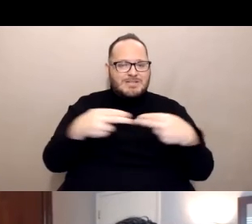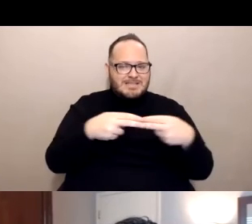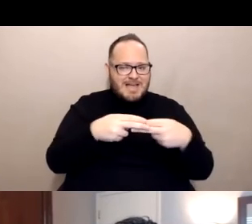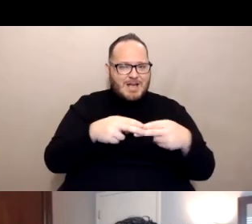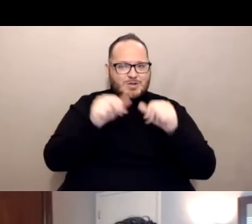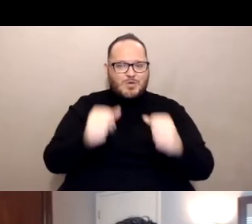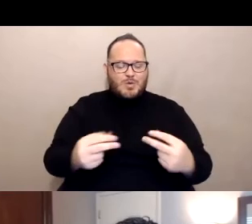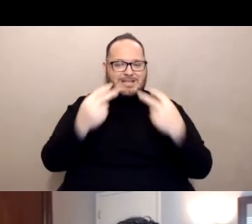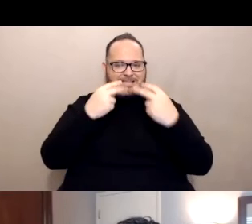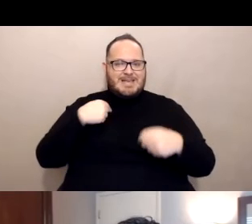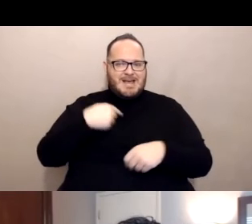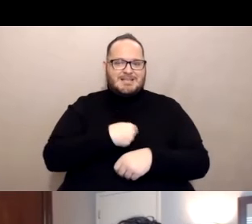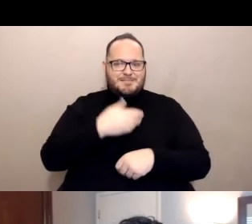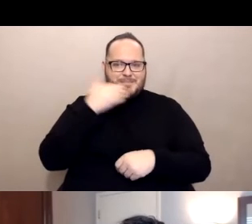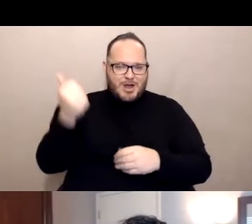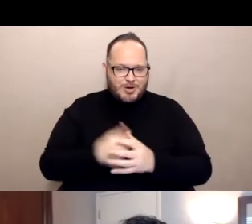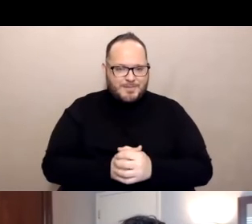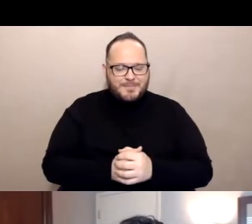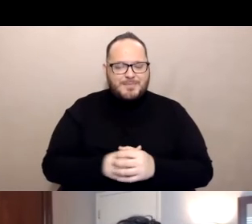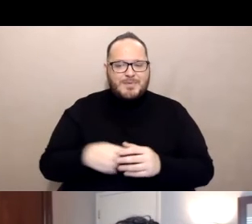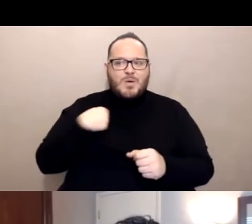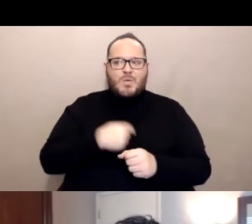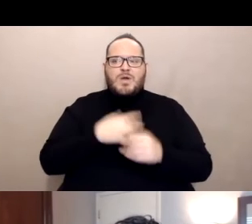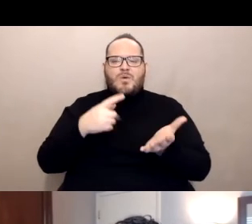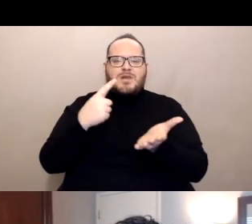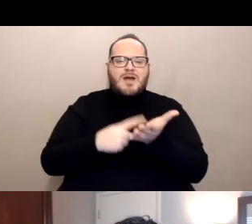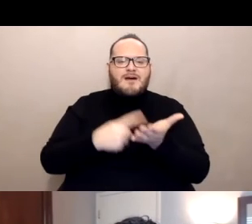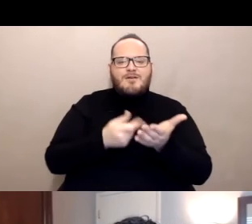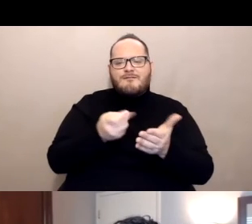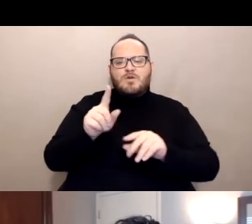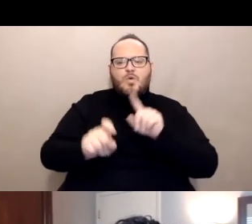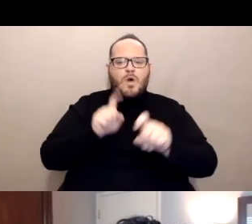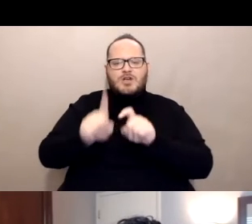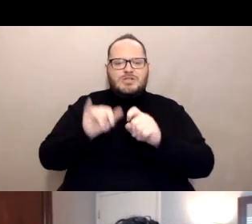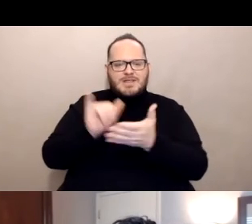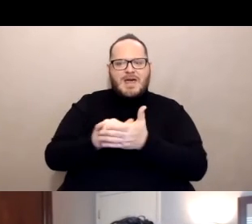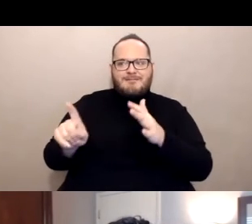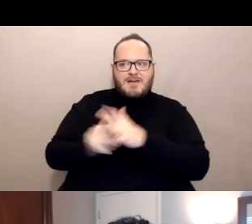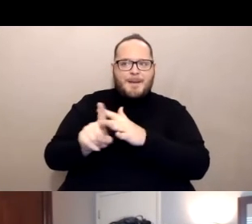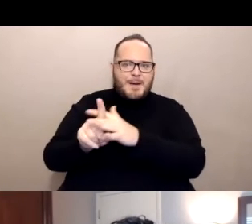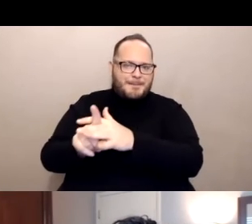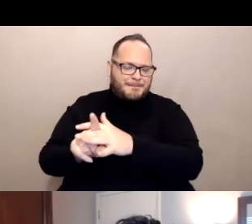And we wanted to cover a couple of questions that have come up either through email